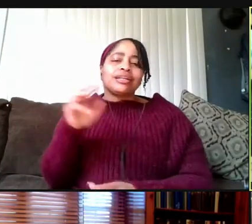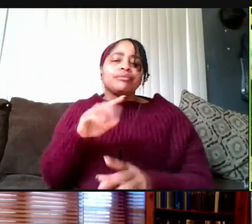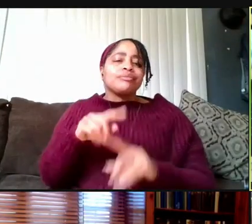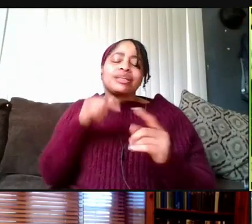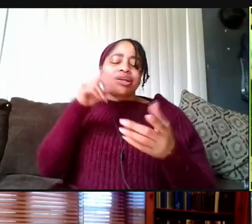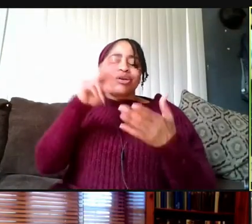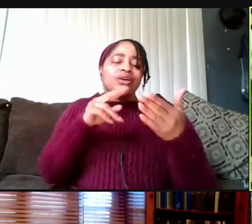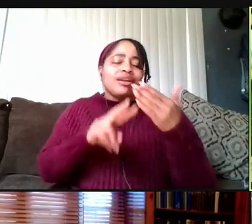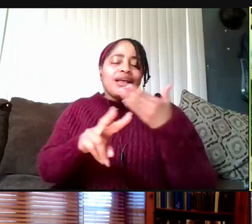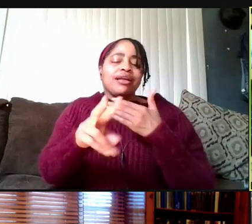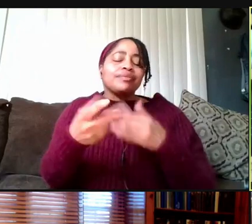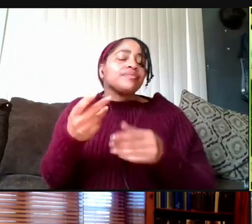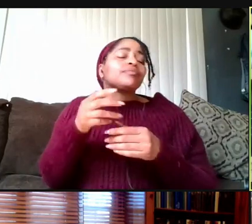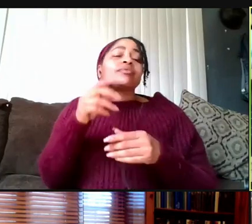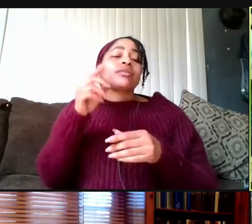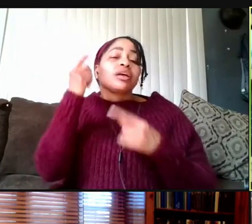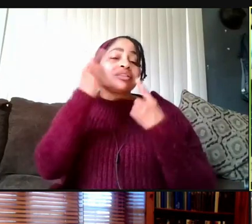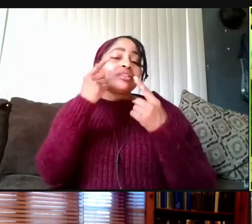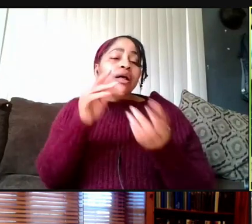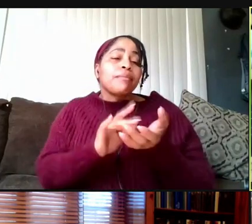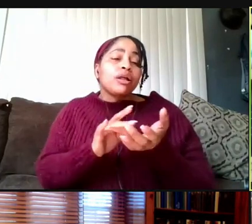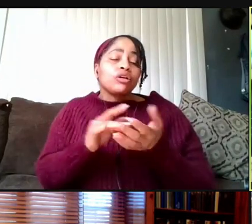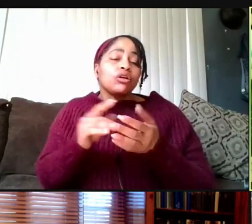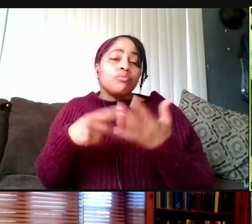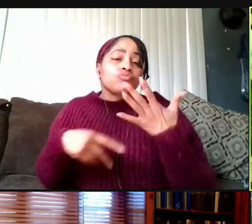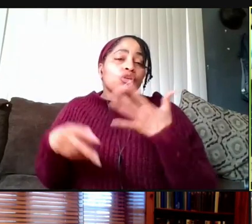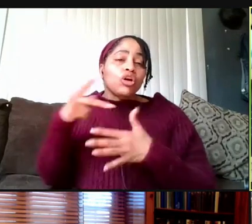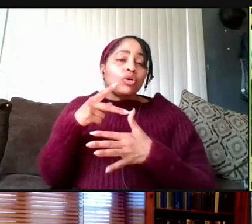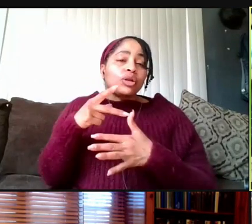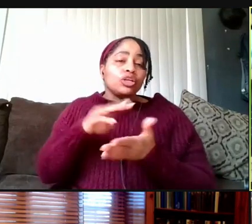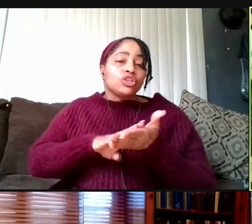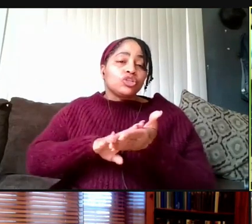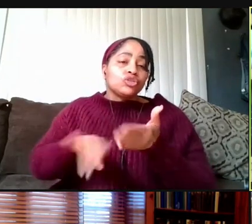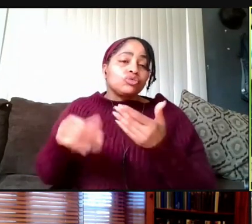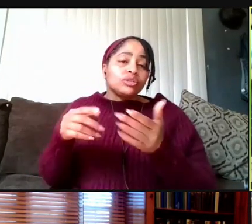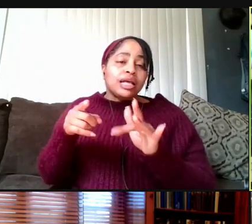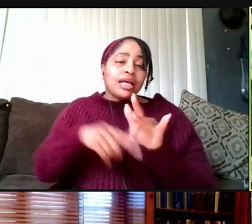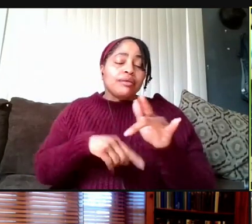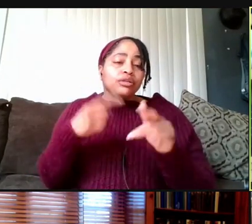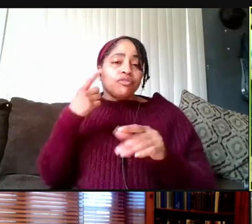"Will it be considered a medical priority to be excused absent from class without academic penalty